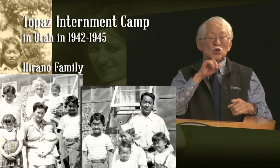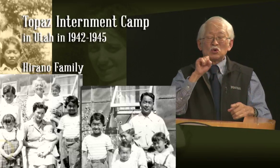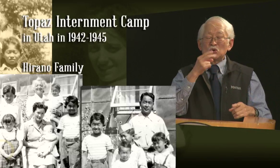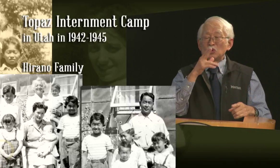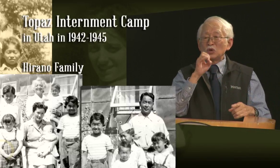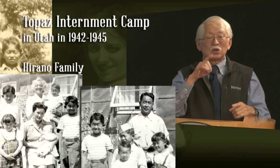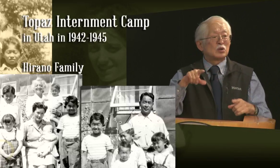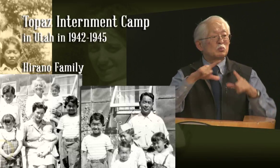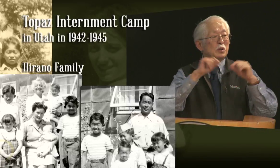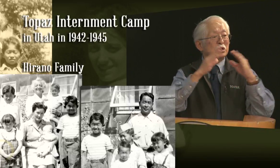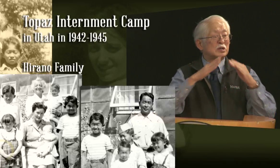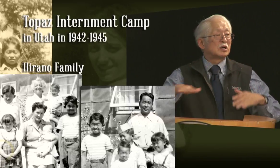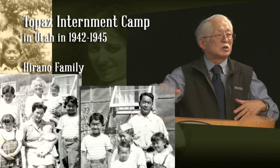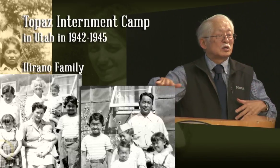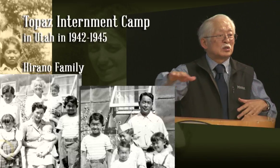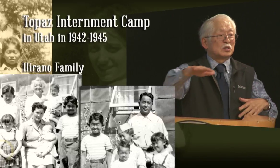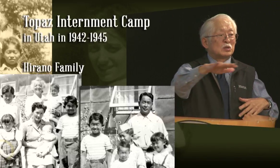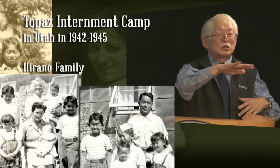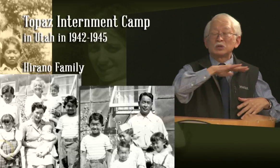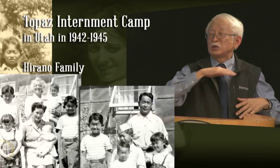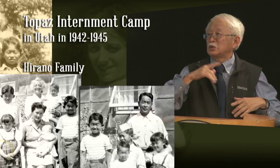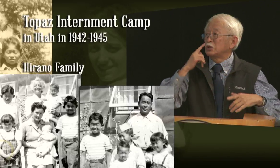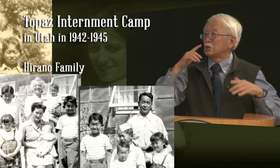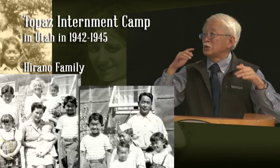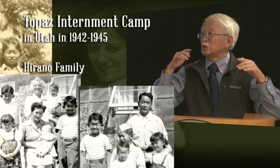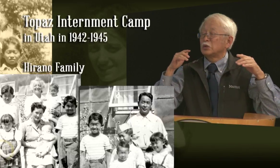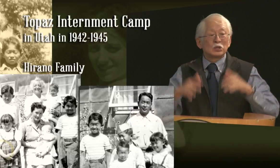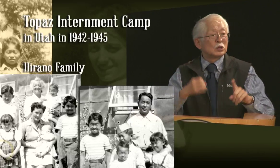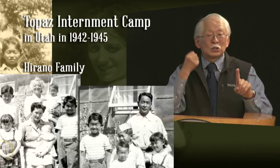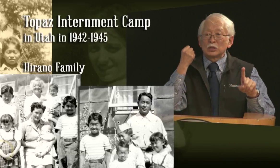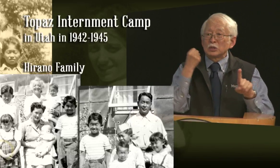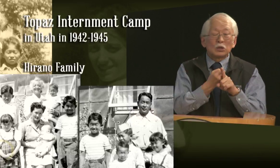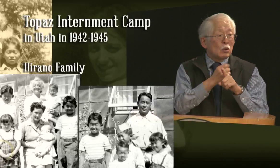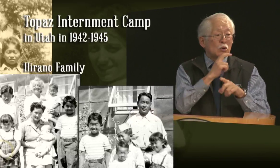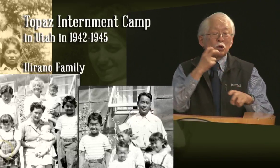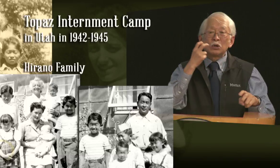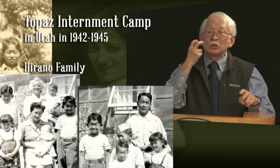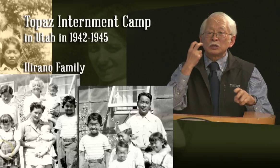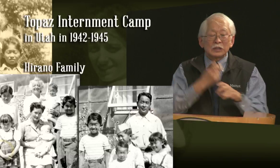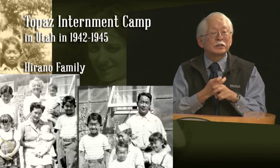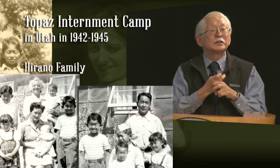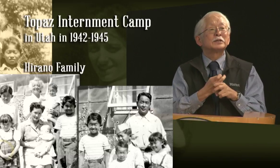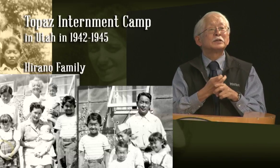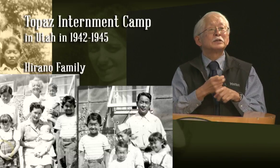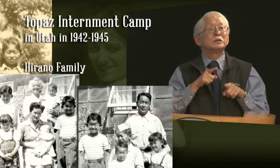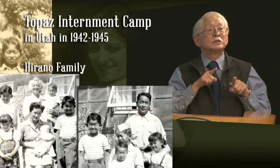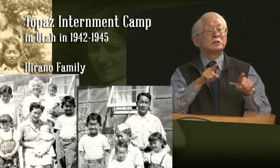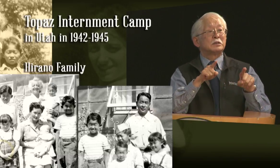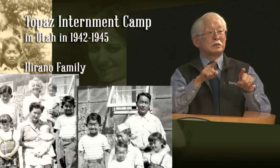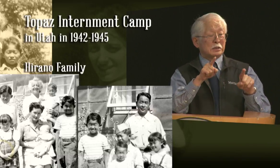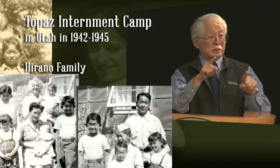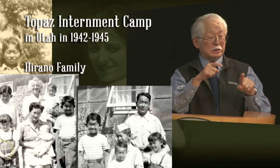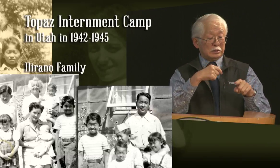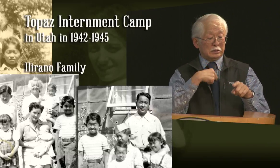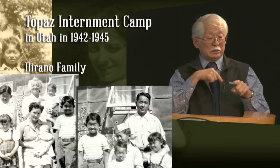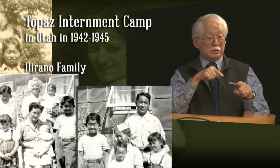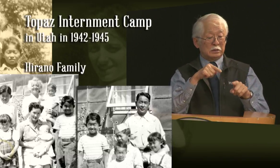from World War II, you know, after December 7th, and the bombing of Pearl Harbor, it hit many of us,